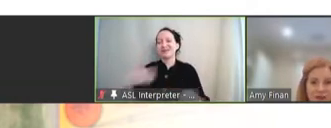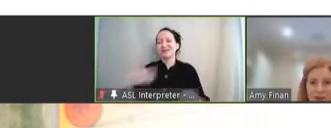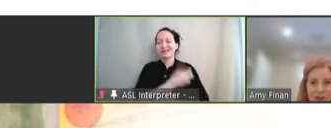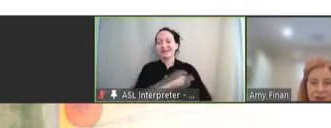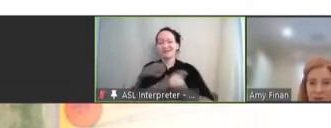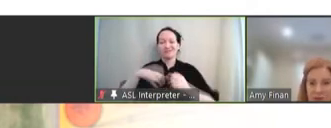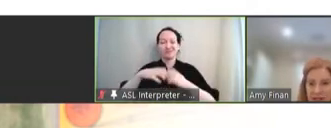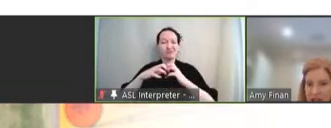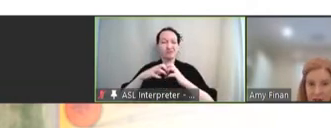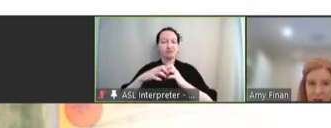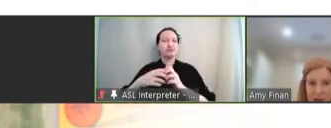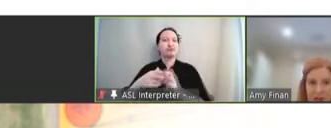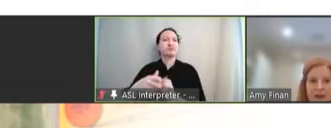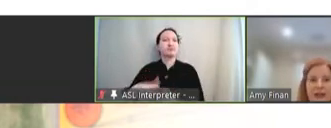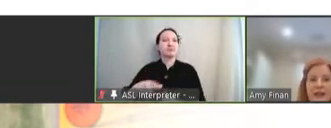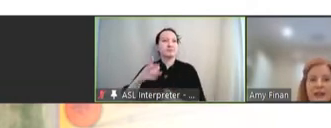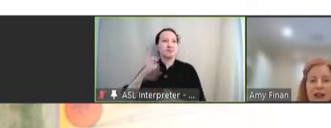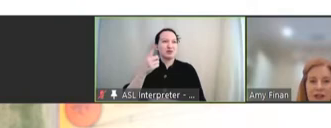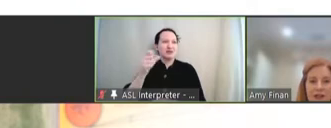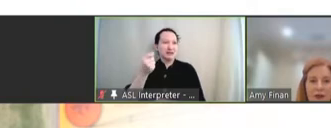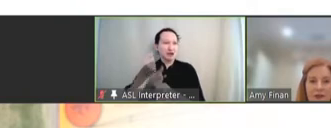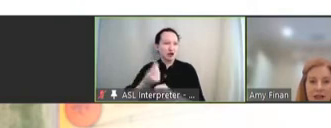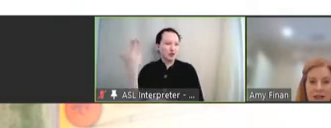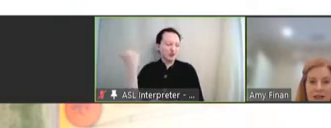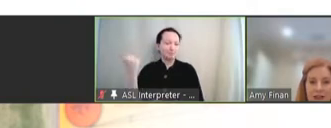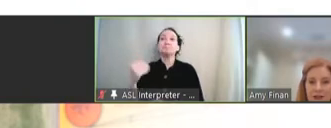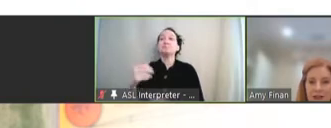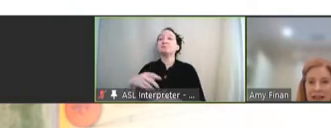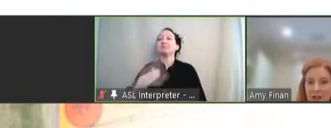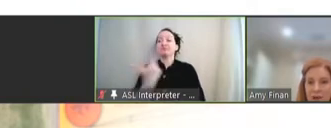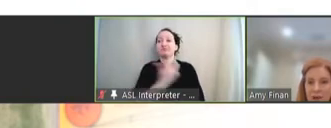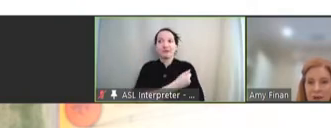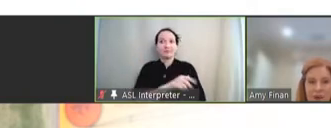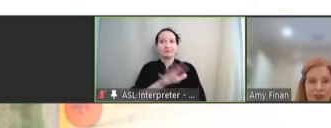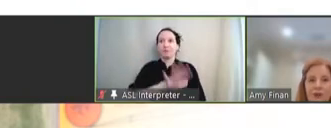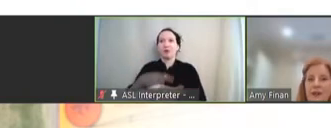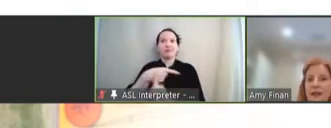that was formed a decade earlier. Gavi has helped vaccinate nearly half the world's children,